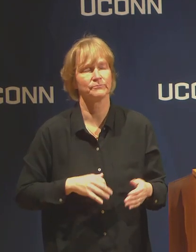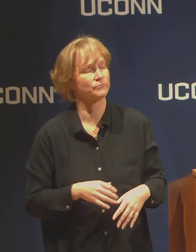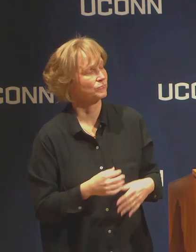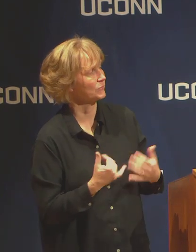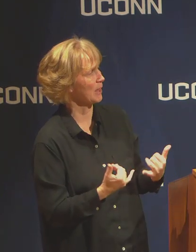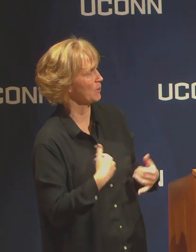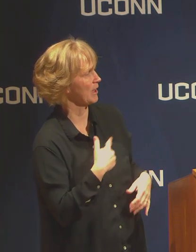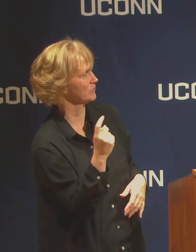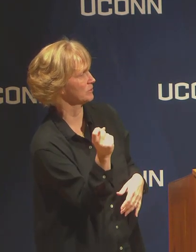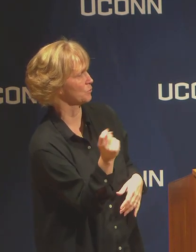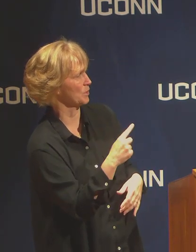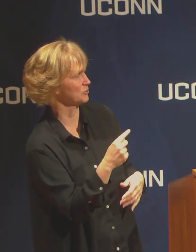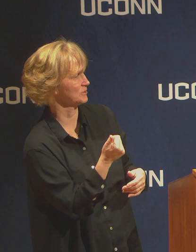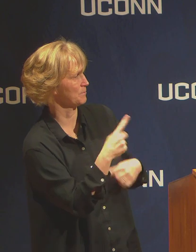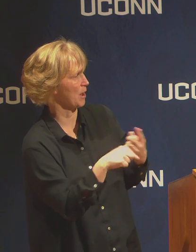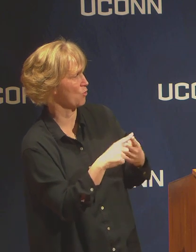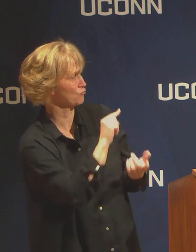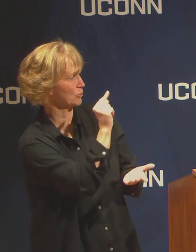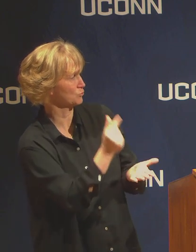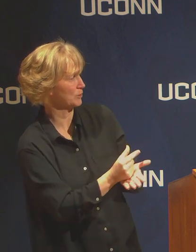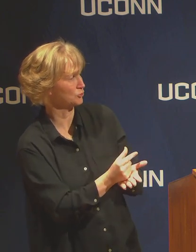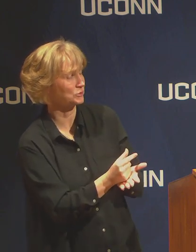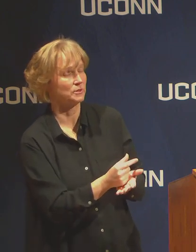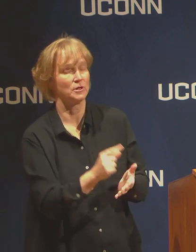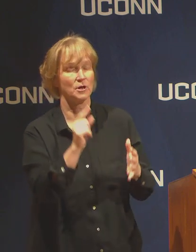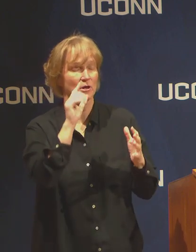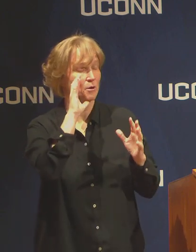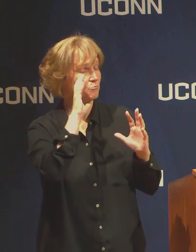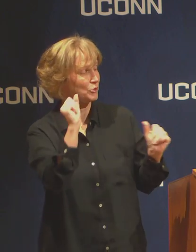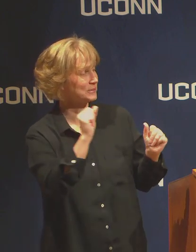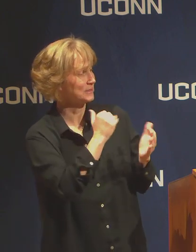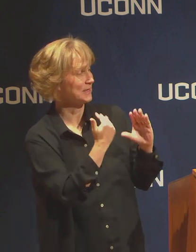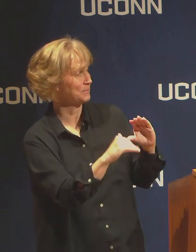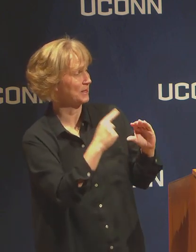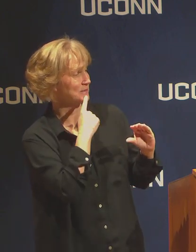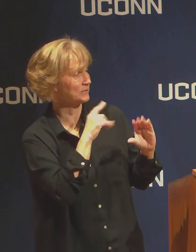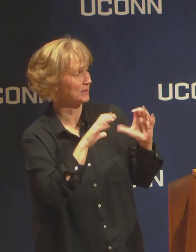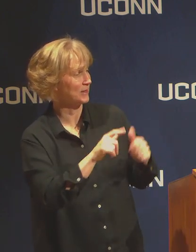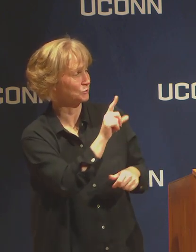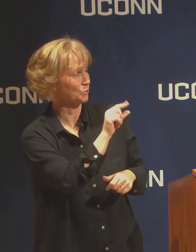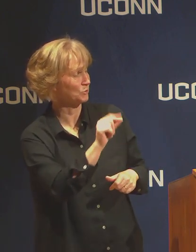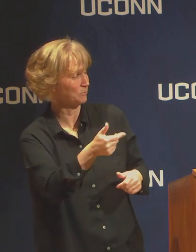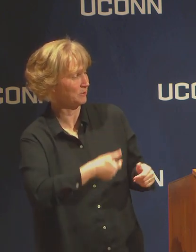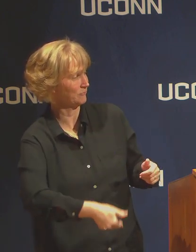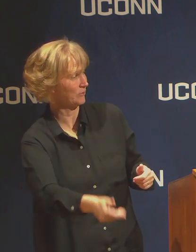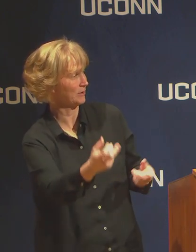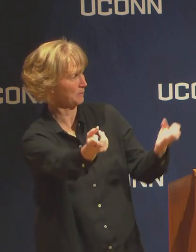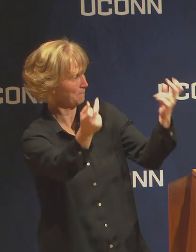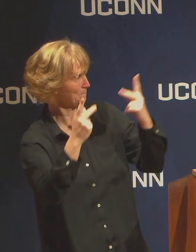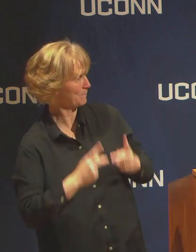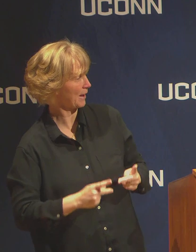In the President's email he said the Class of 2020 would be invited to return at some future date